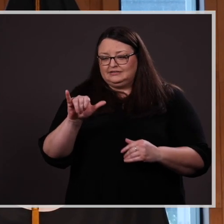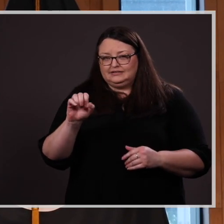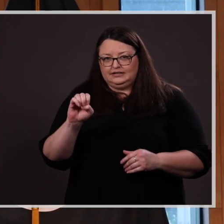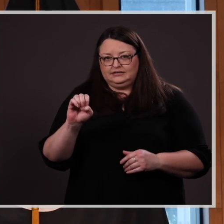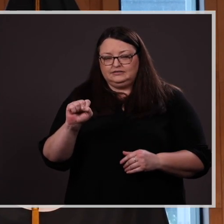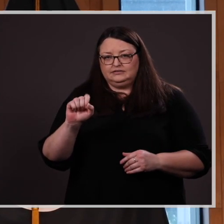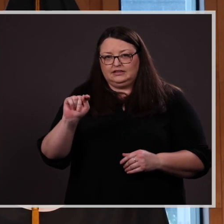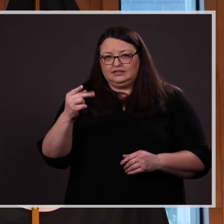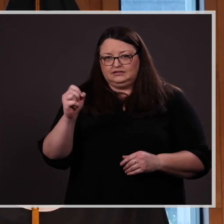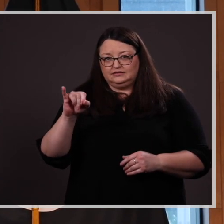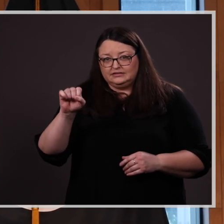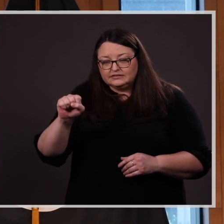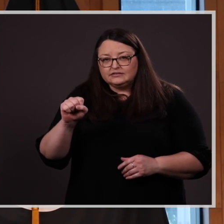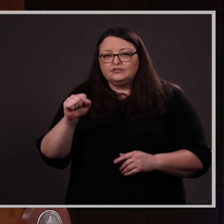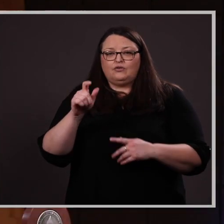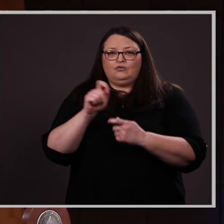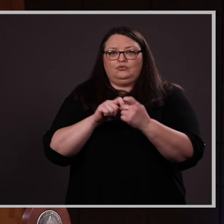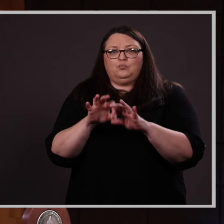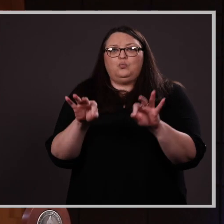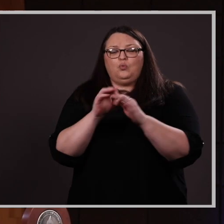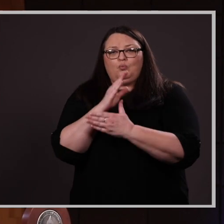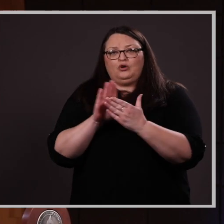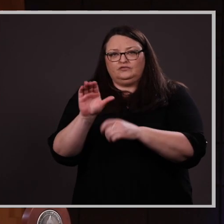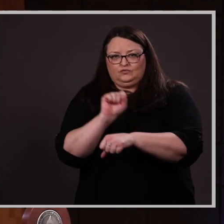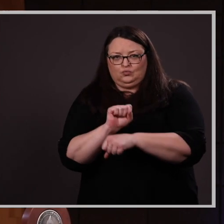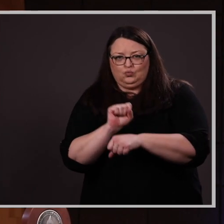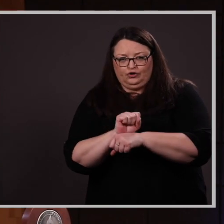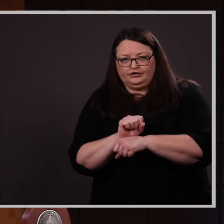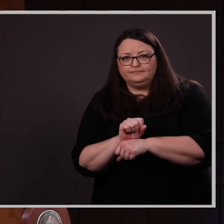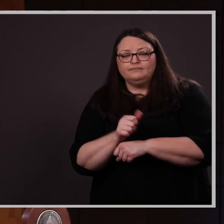work. Bridget’s nominating and supporting letters